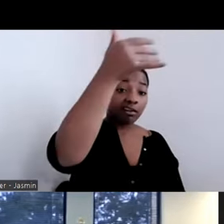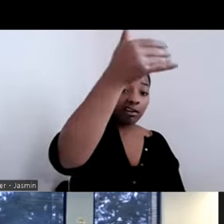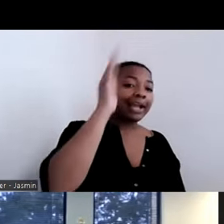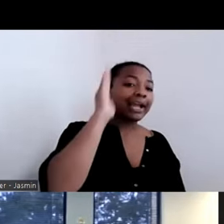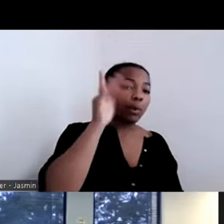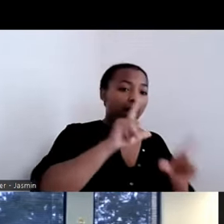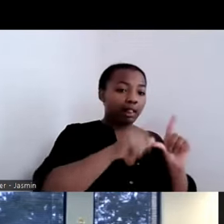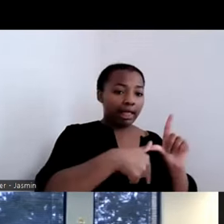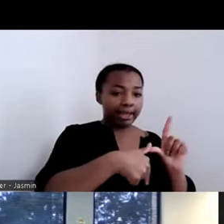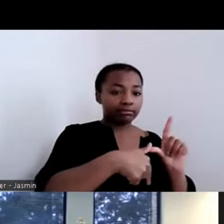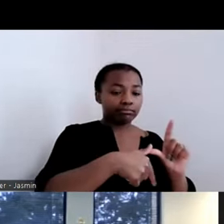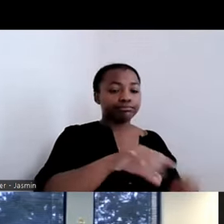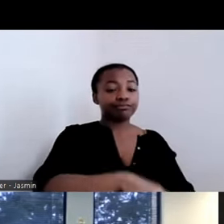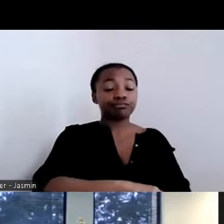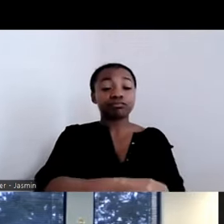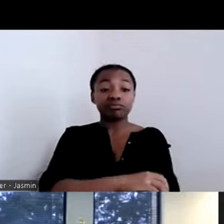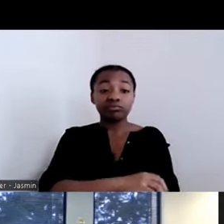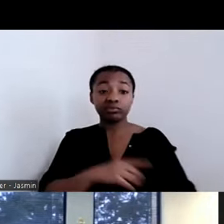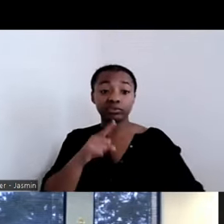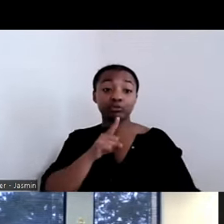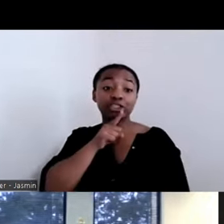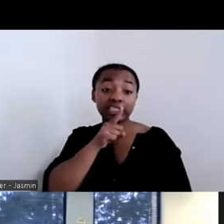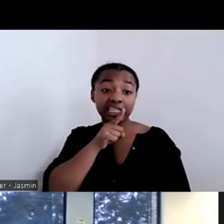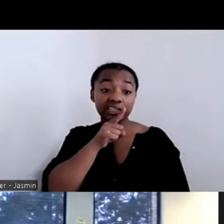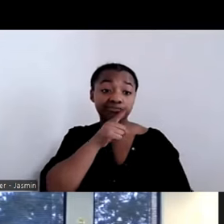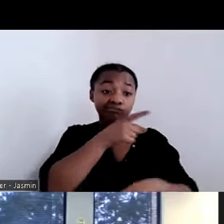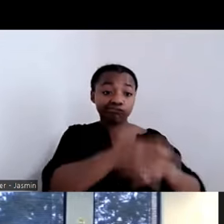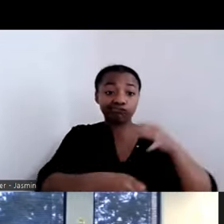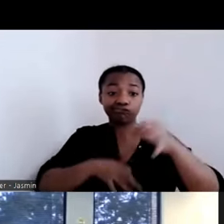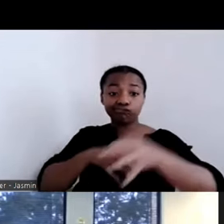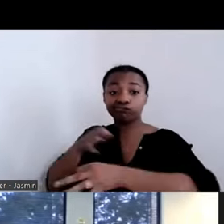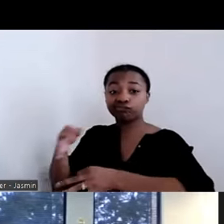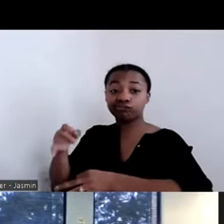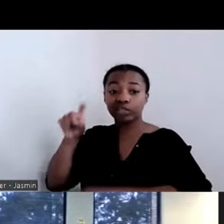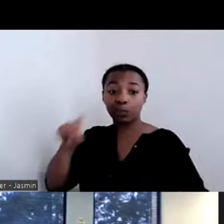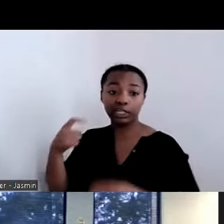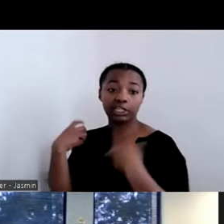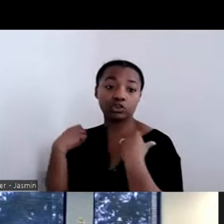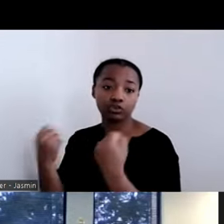housing system. The rent issue today is a major